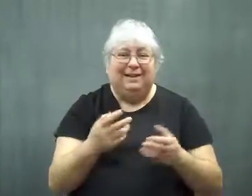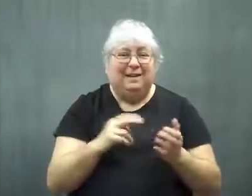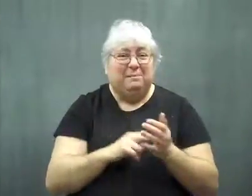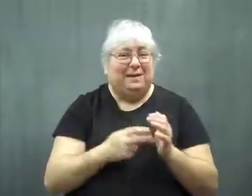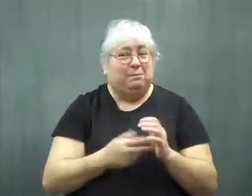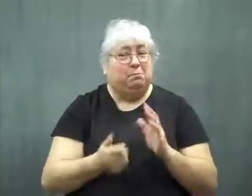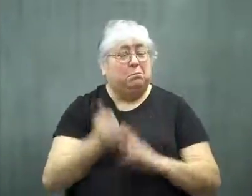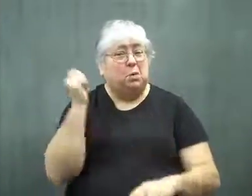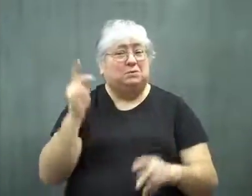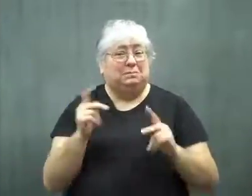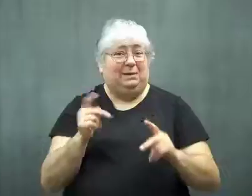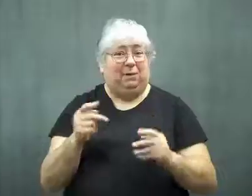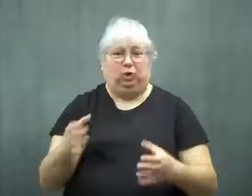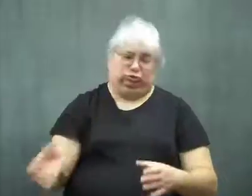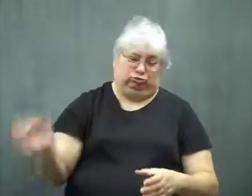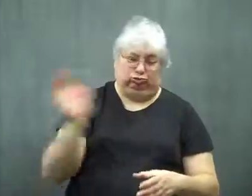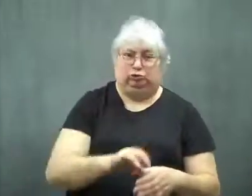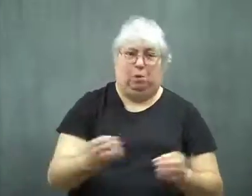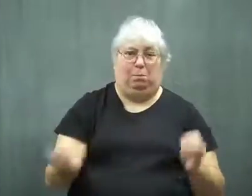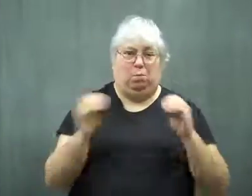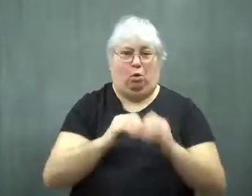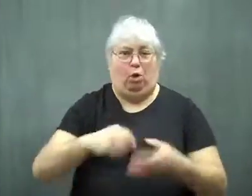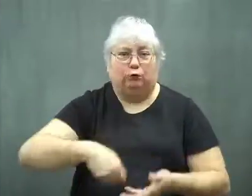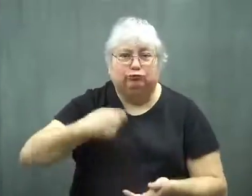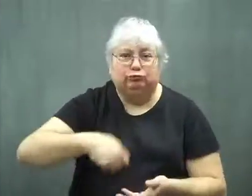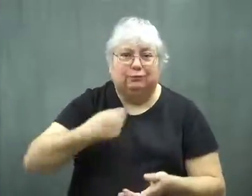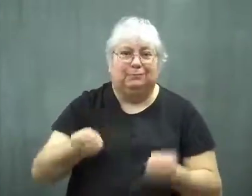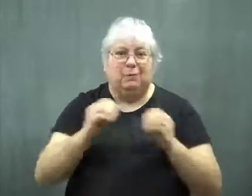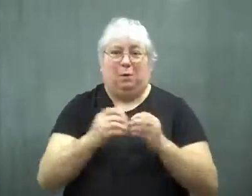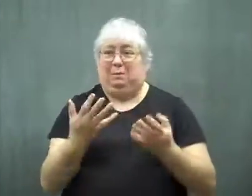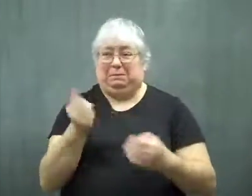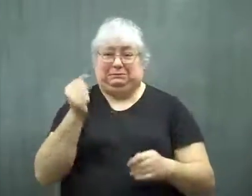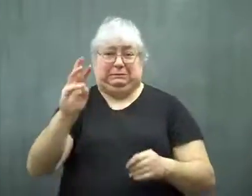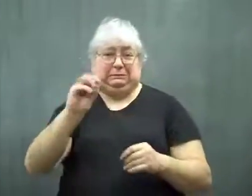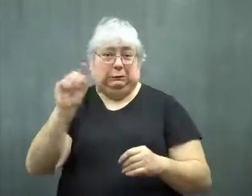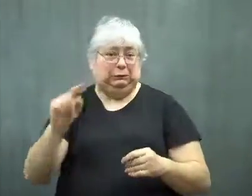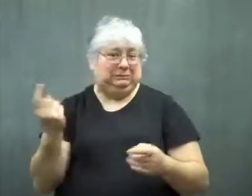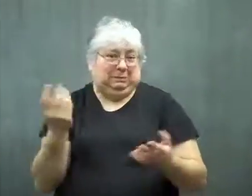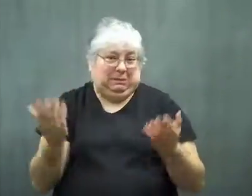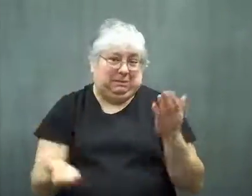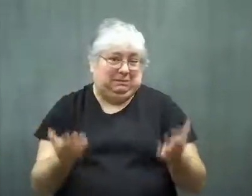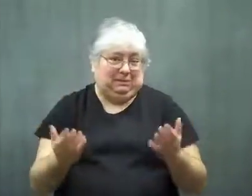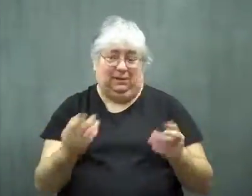That means most people eat more than that in a serving, perhaps 16 ounces?